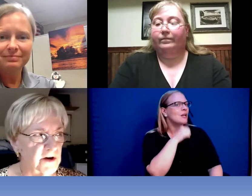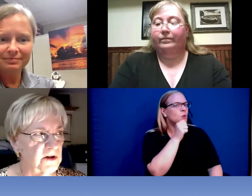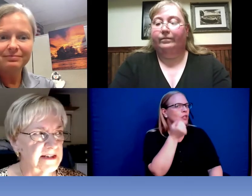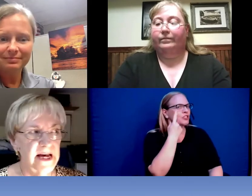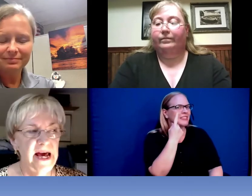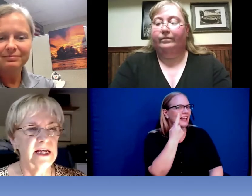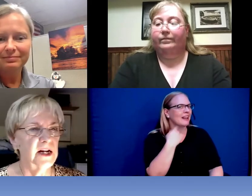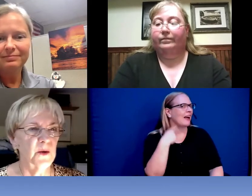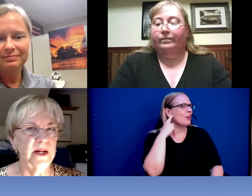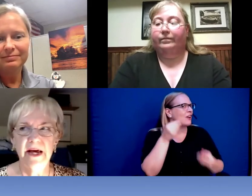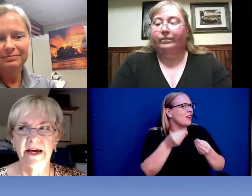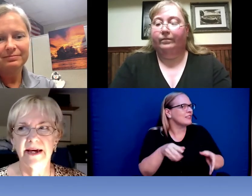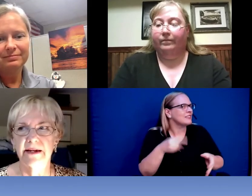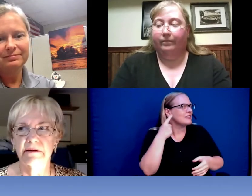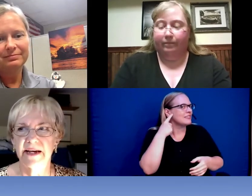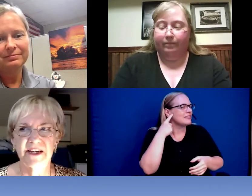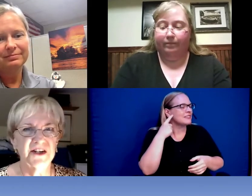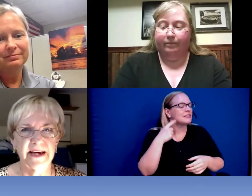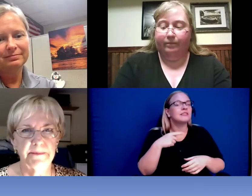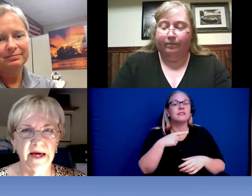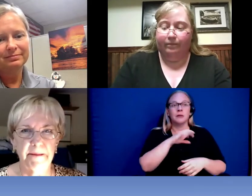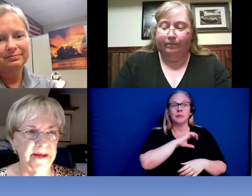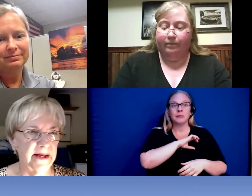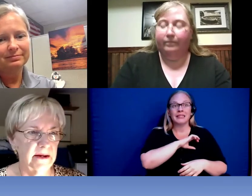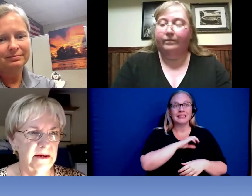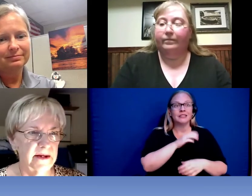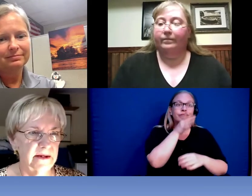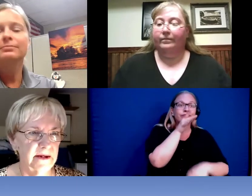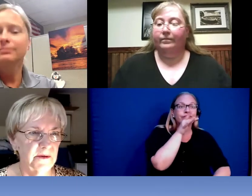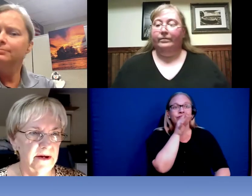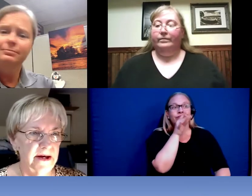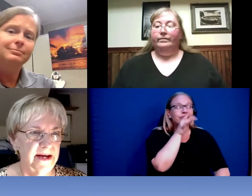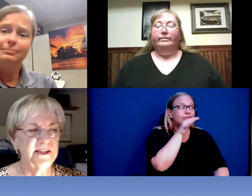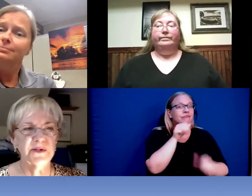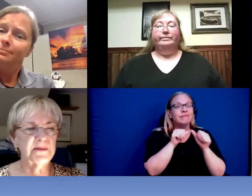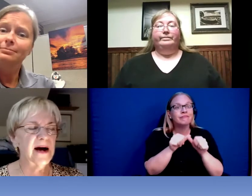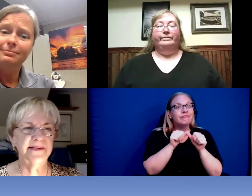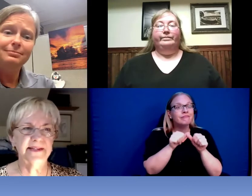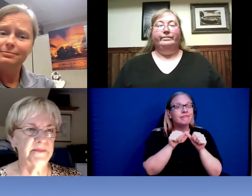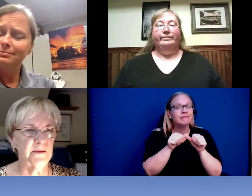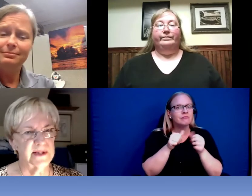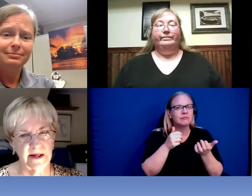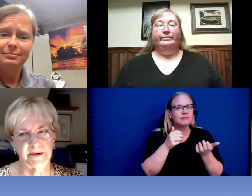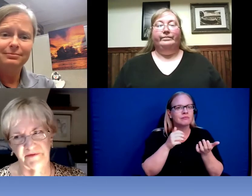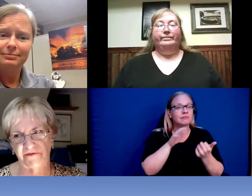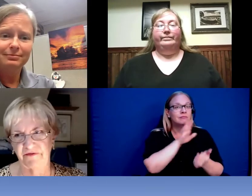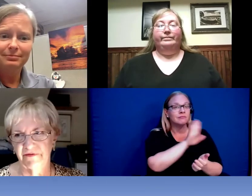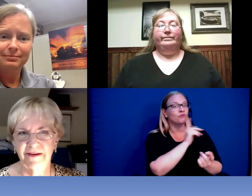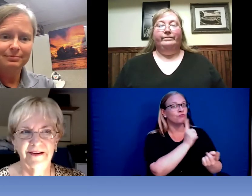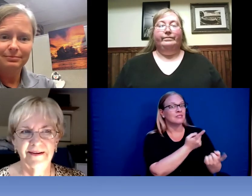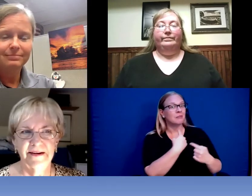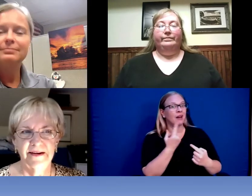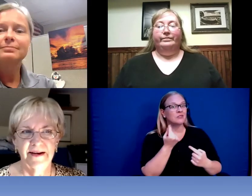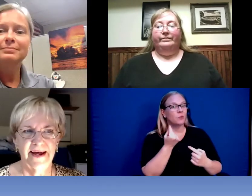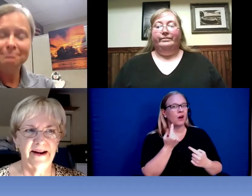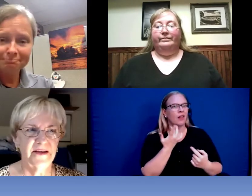hearing loss you know what? He just kept yapping his response to me was like (indicating) and I